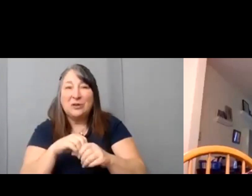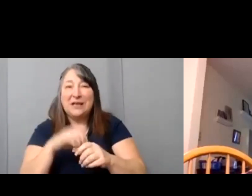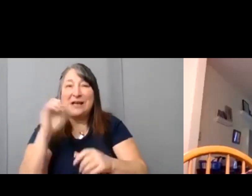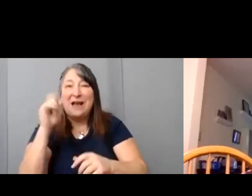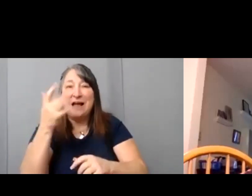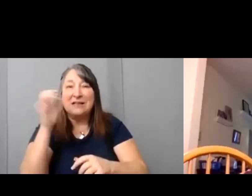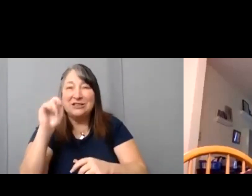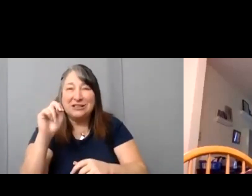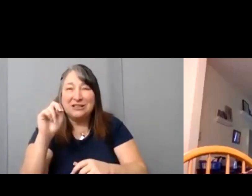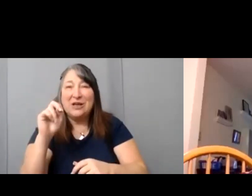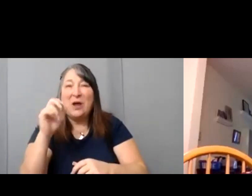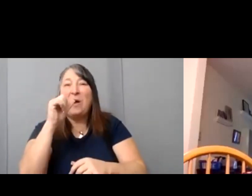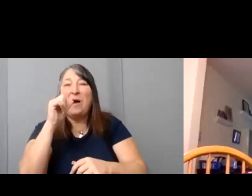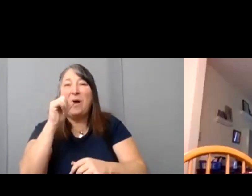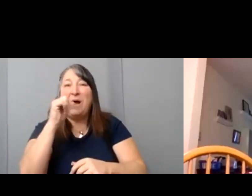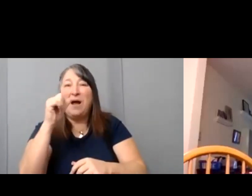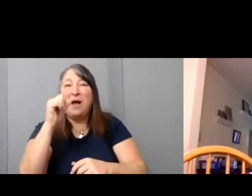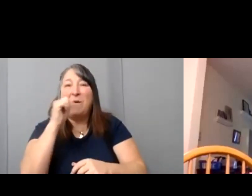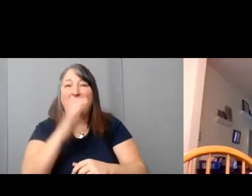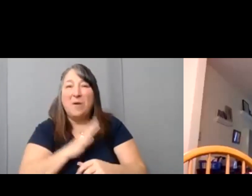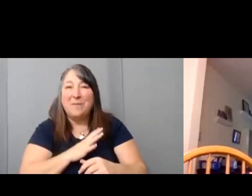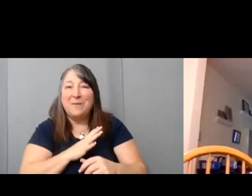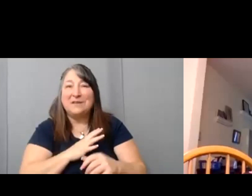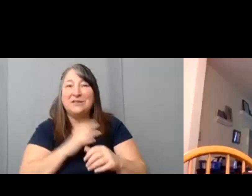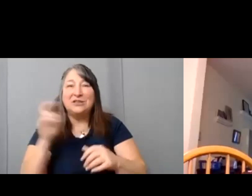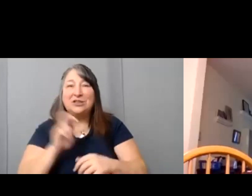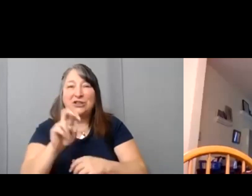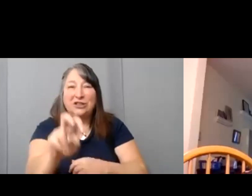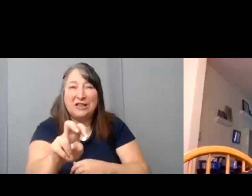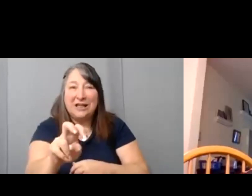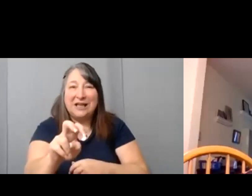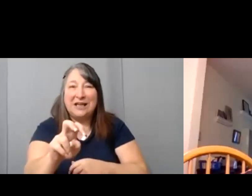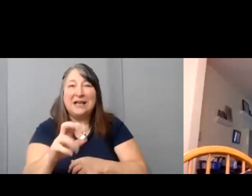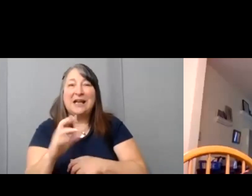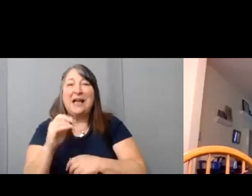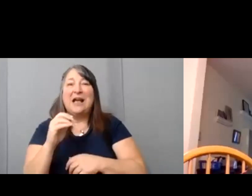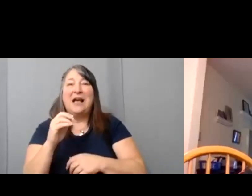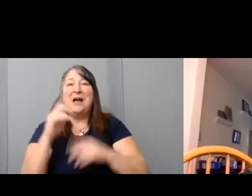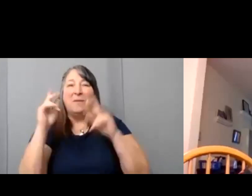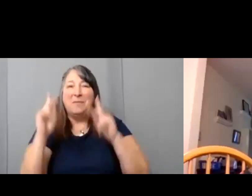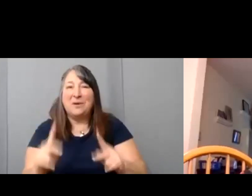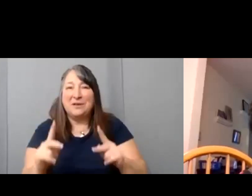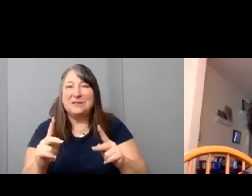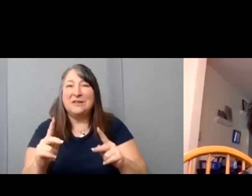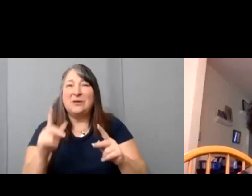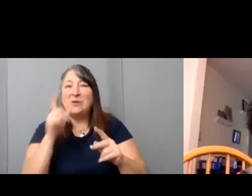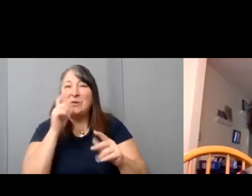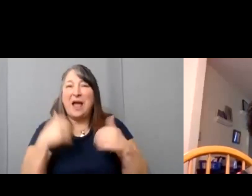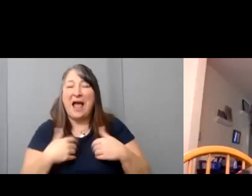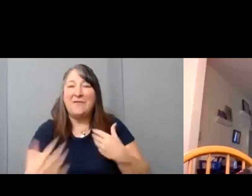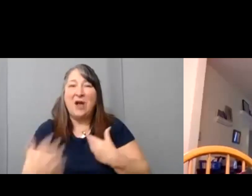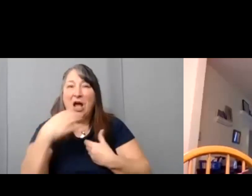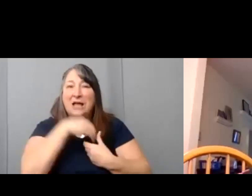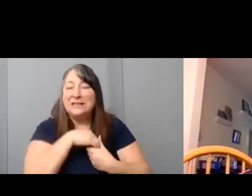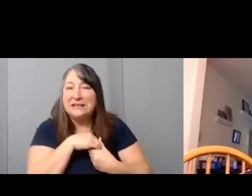a film about being diagnosed with Autism late in life. Between this film and his short film, Autism Ability